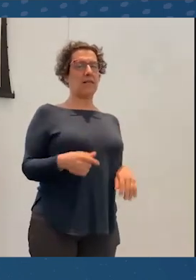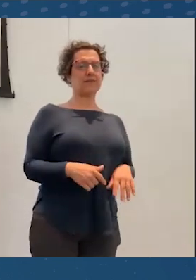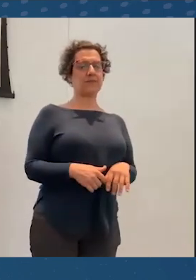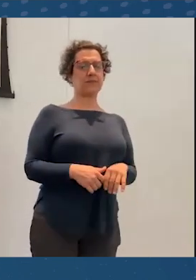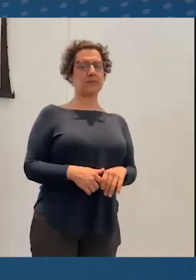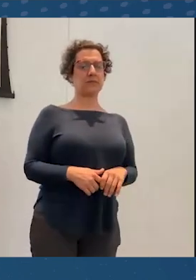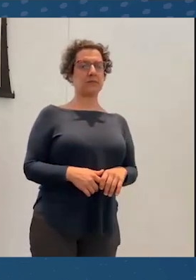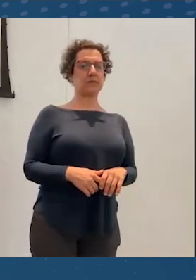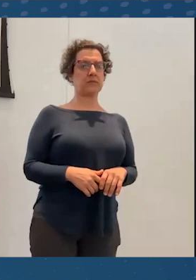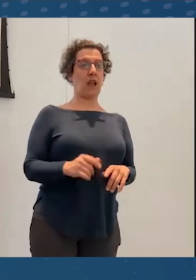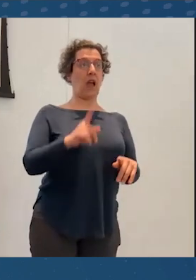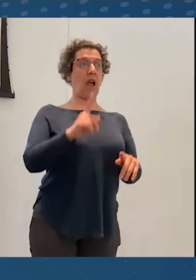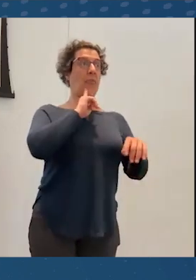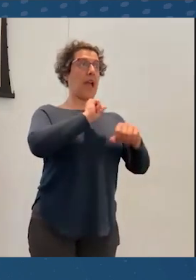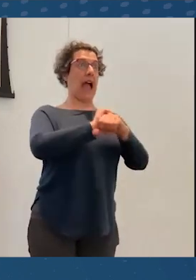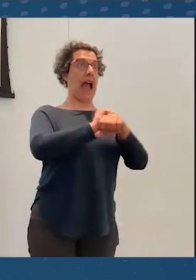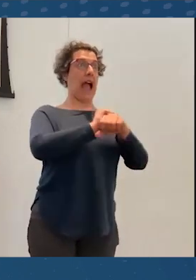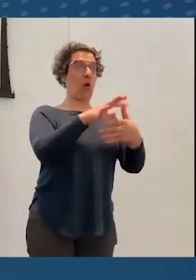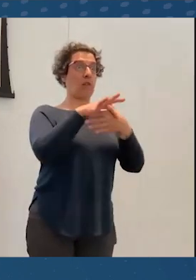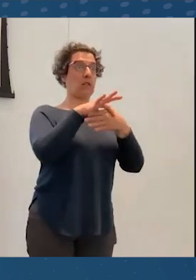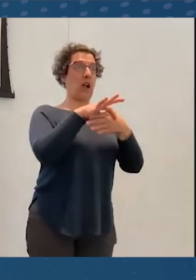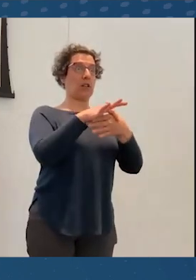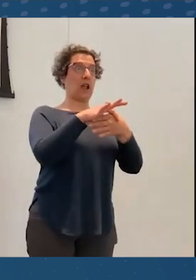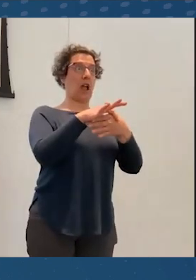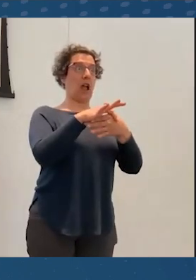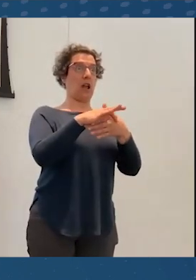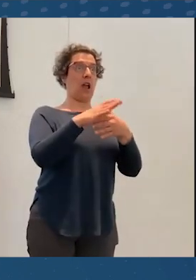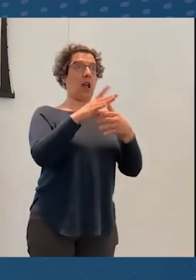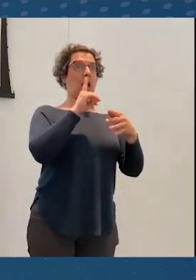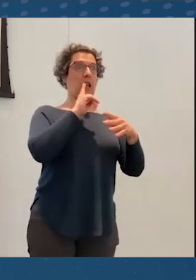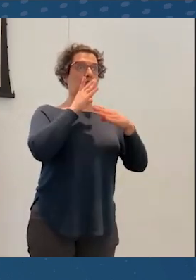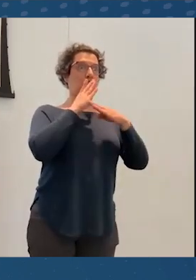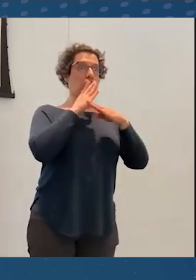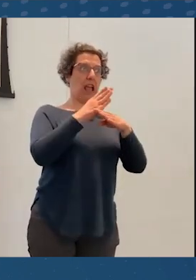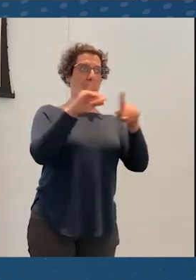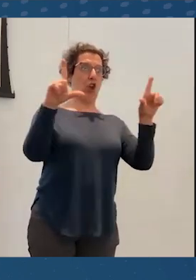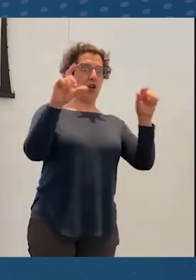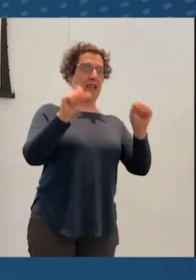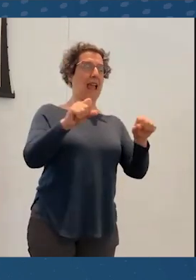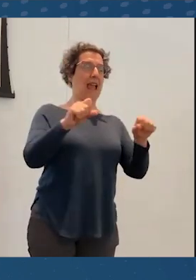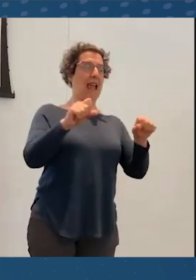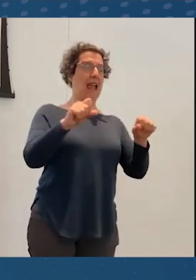the actual content be shared and not just the video. But it's definitely something that could